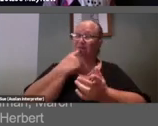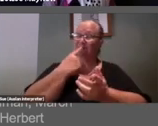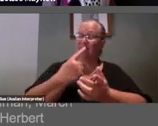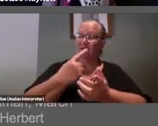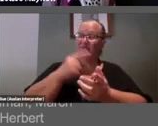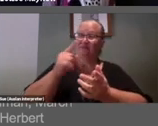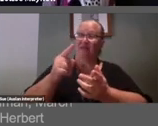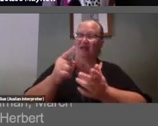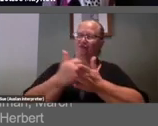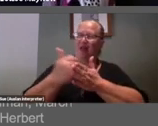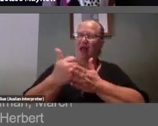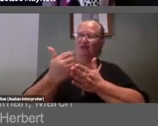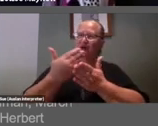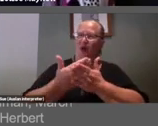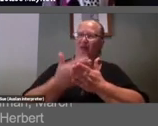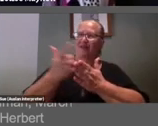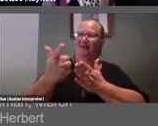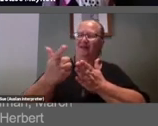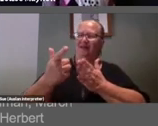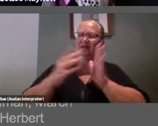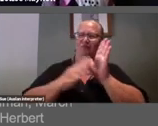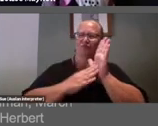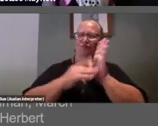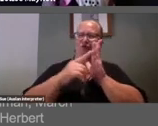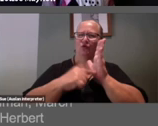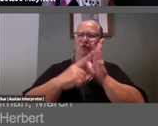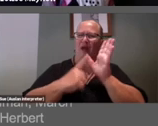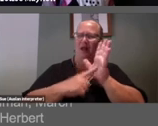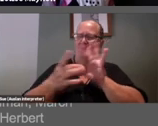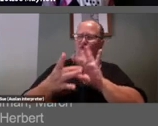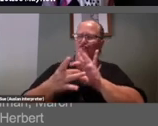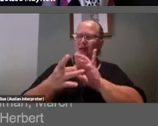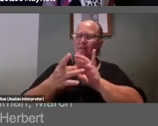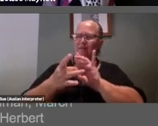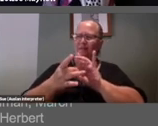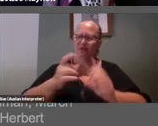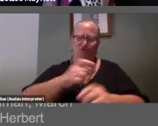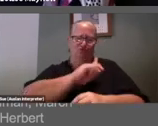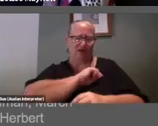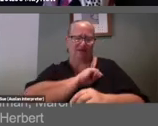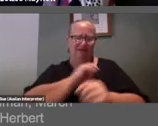mutual relationship of trust and agreement between the artist and the